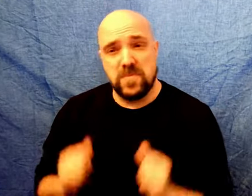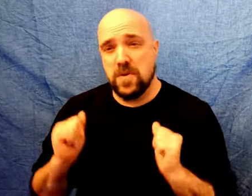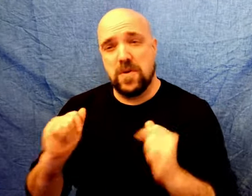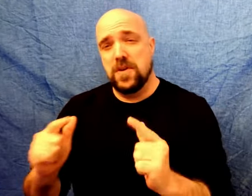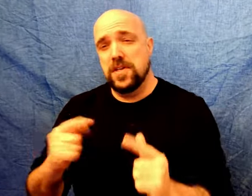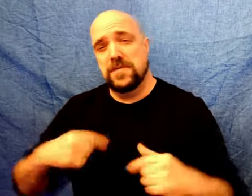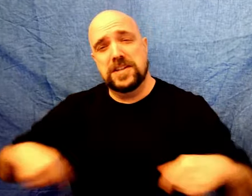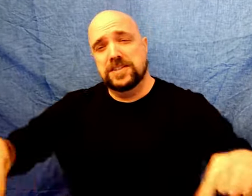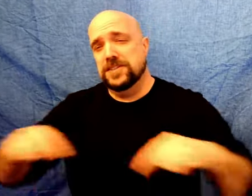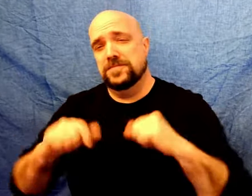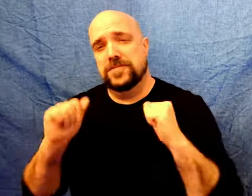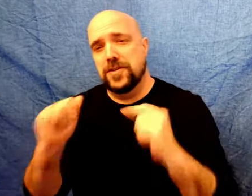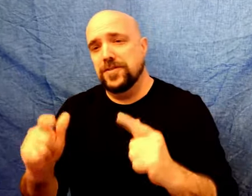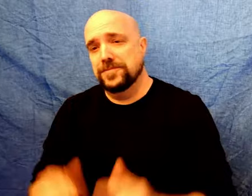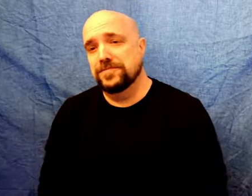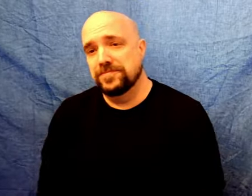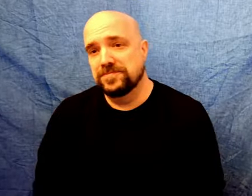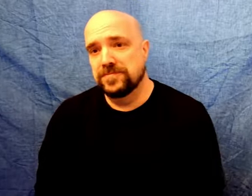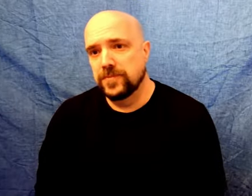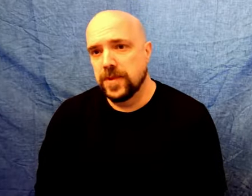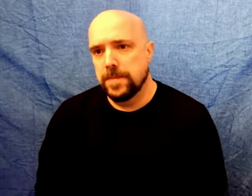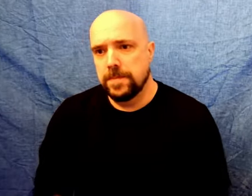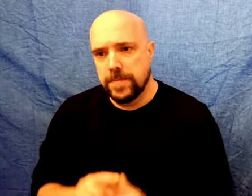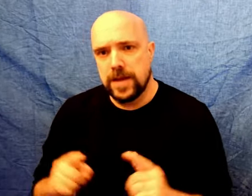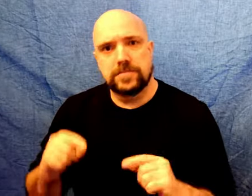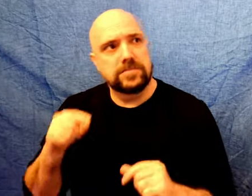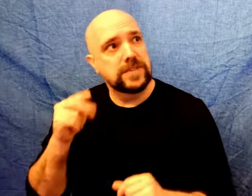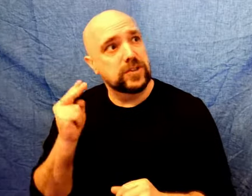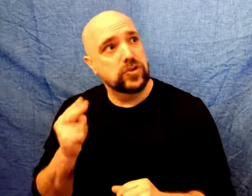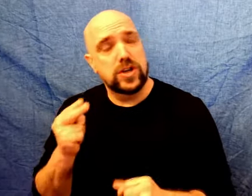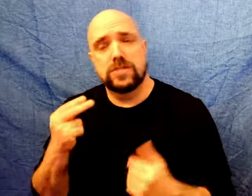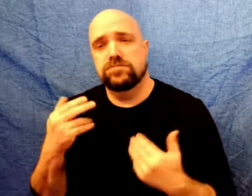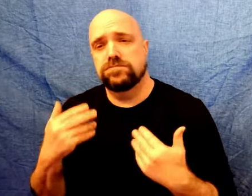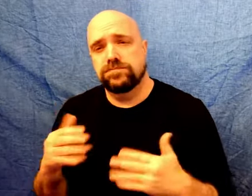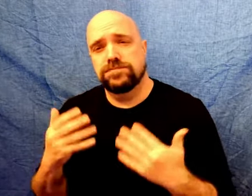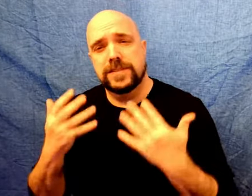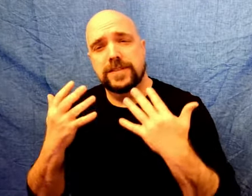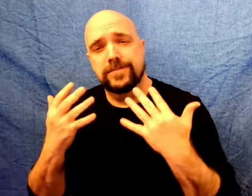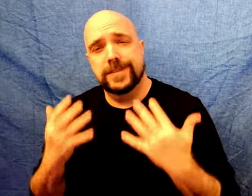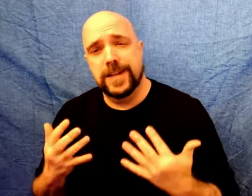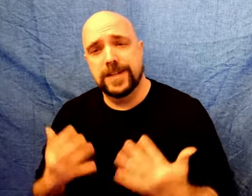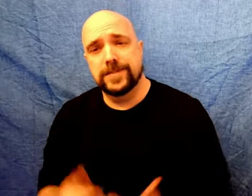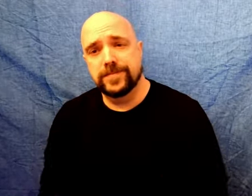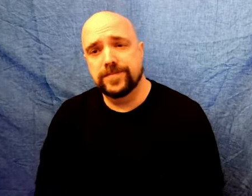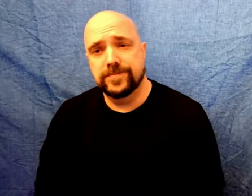It applies to all of us. But, this history moment is sad.